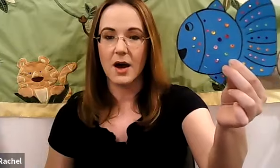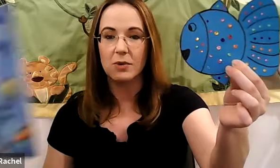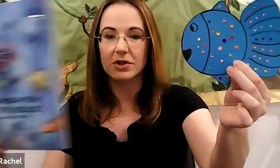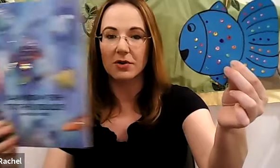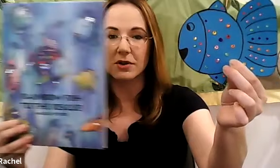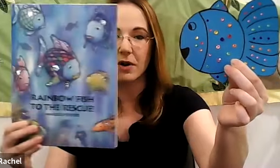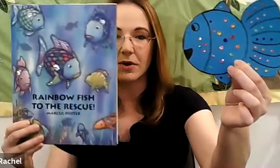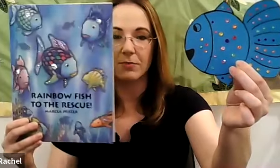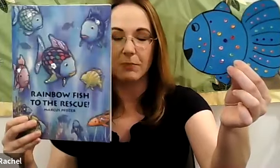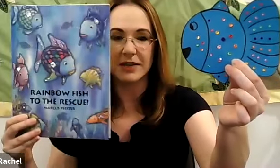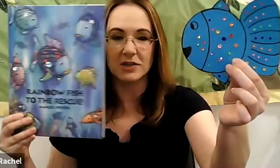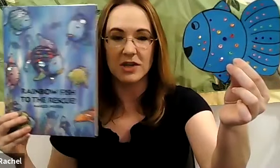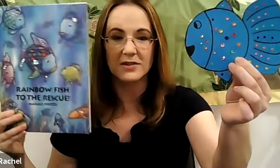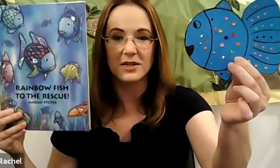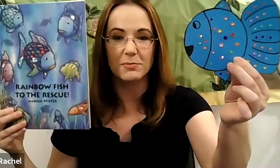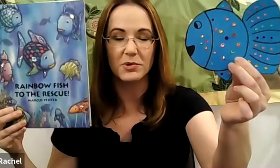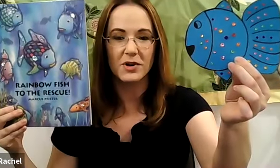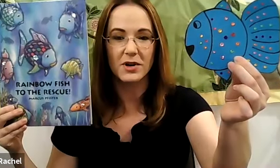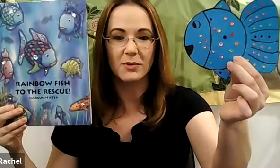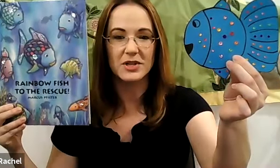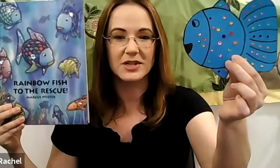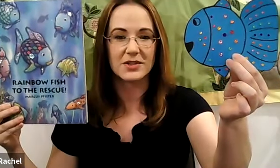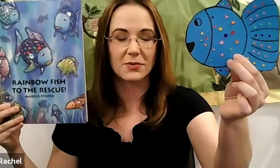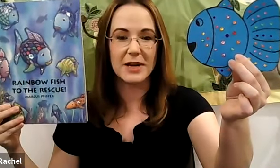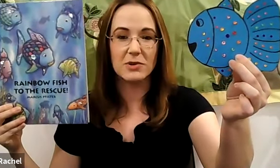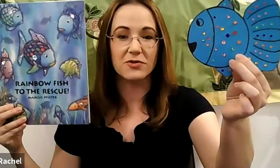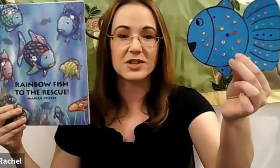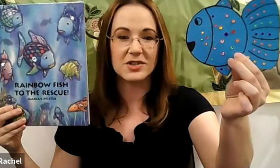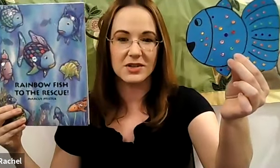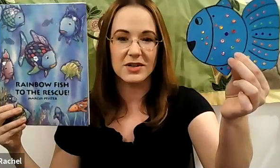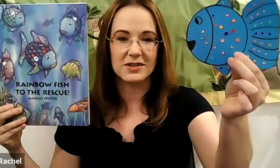Rachel: Which goes along with my suggested book which is the rainbow fish series.